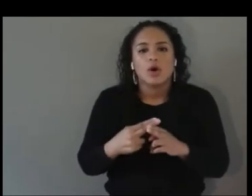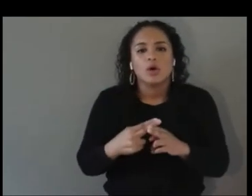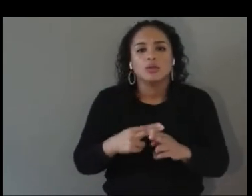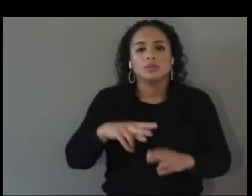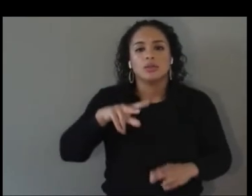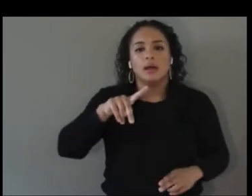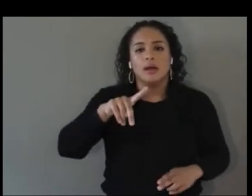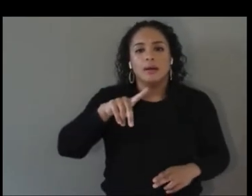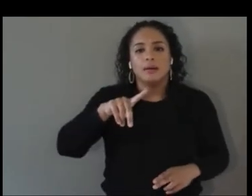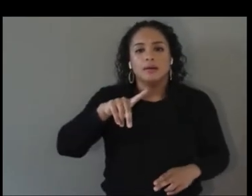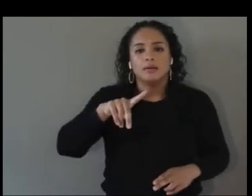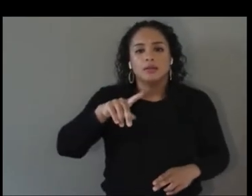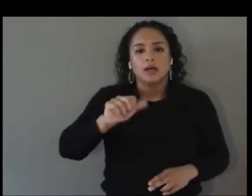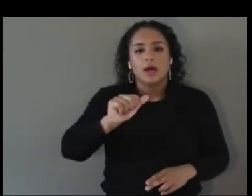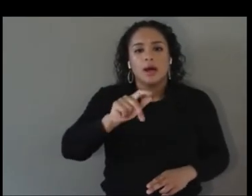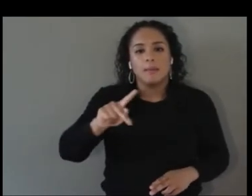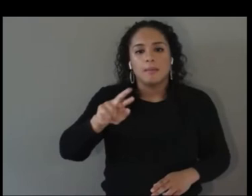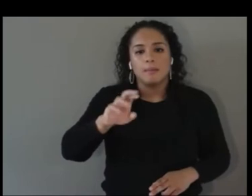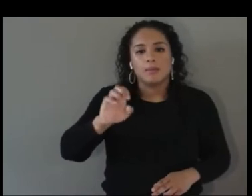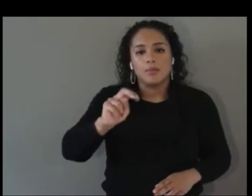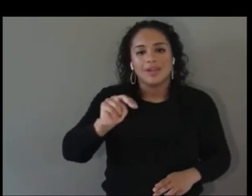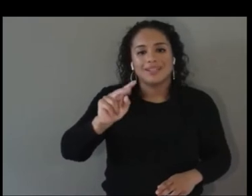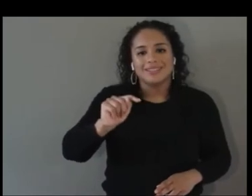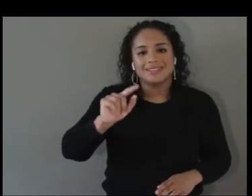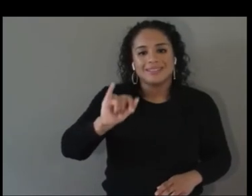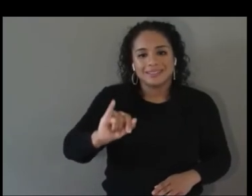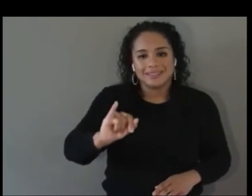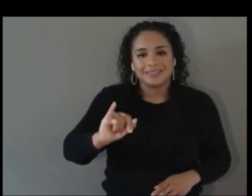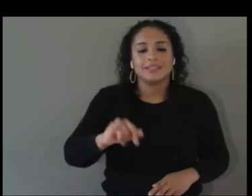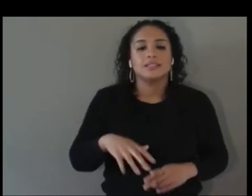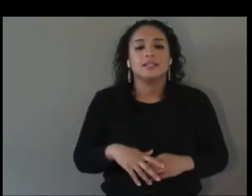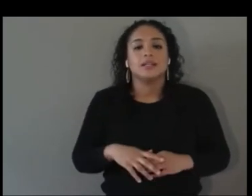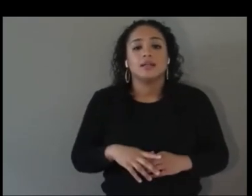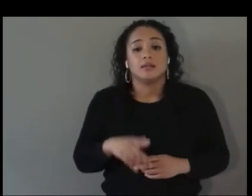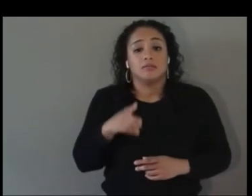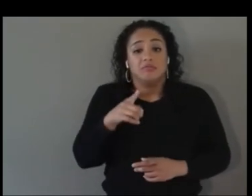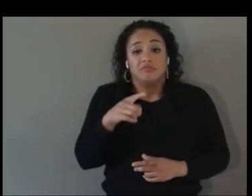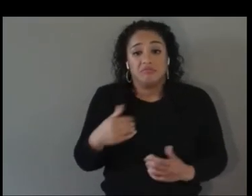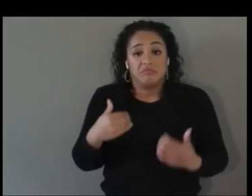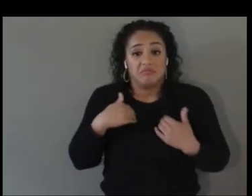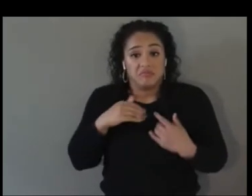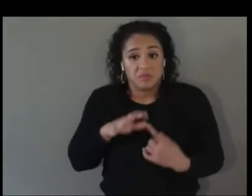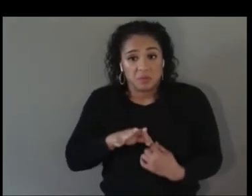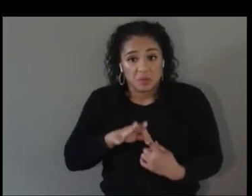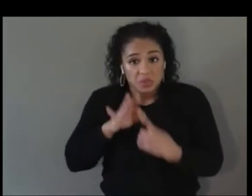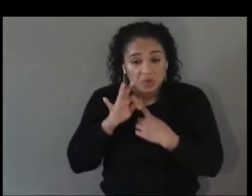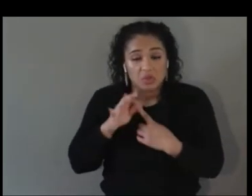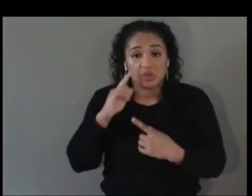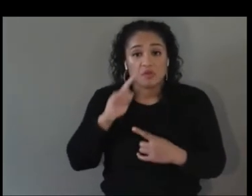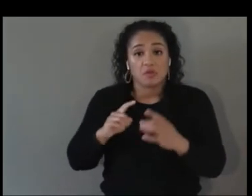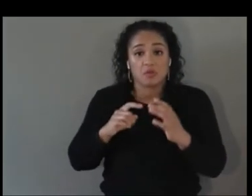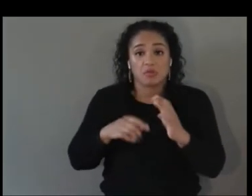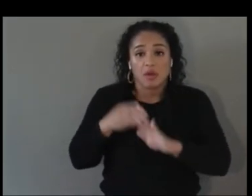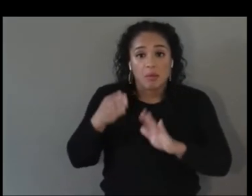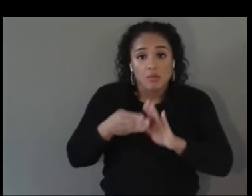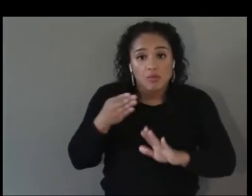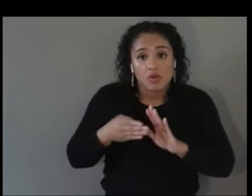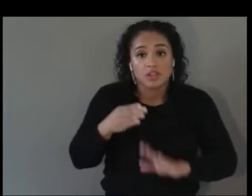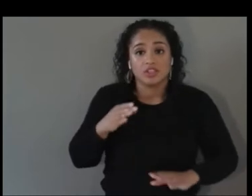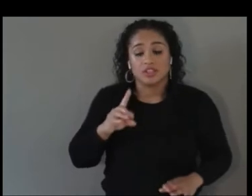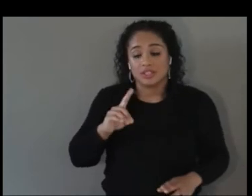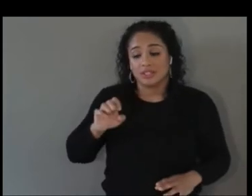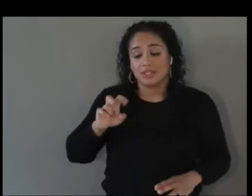you know, cloud specialists, operations, devops, to basic programming and developer. So, you know,